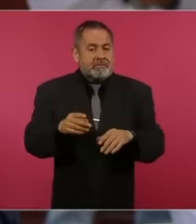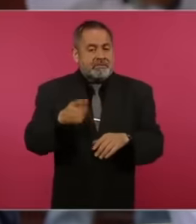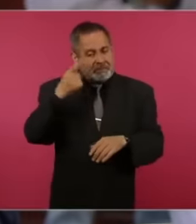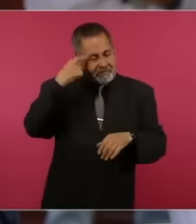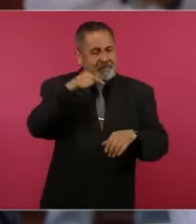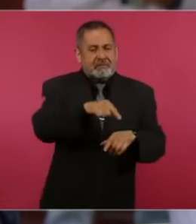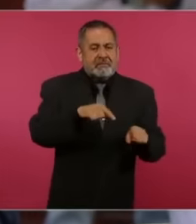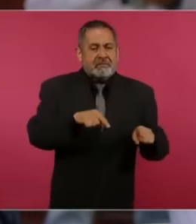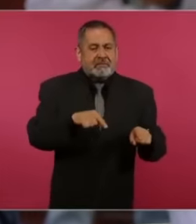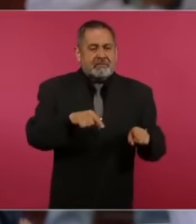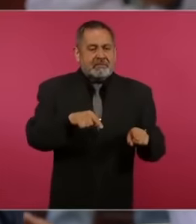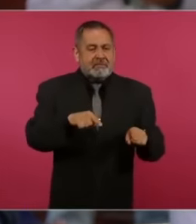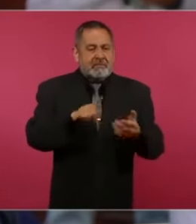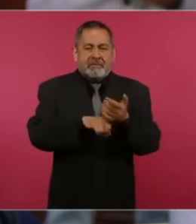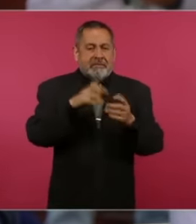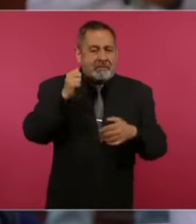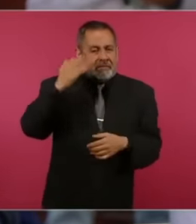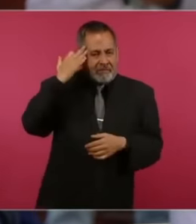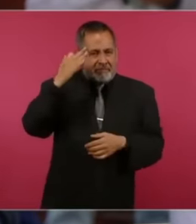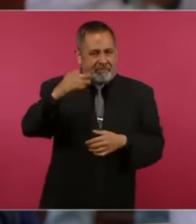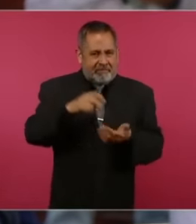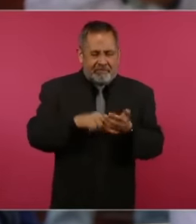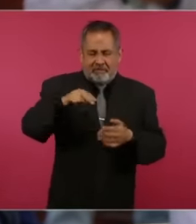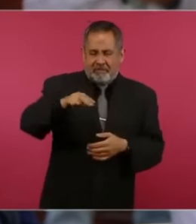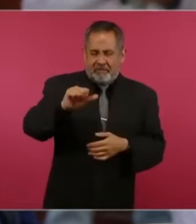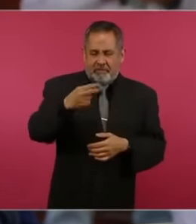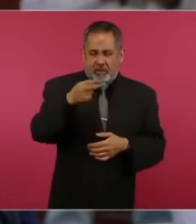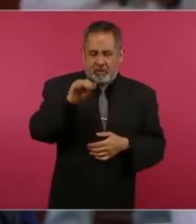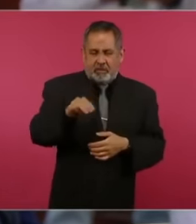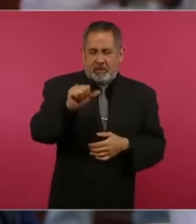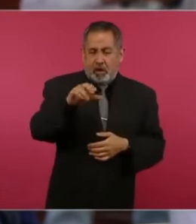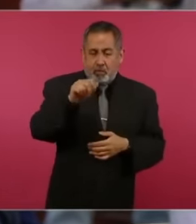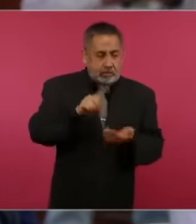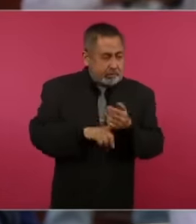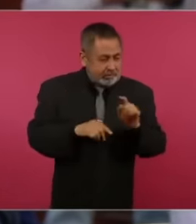the president at that time. Acosta already forgot that Felipe Calderón